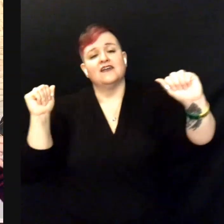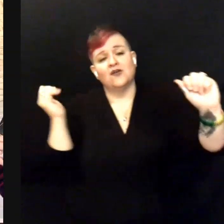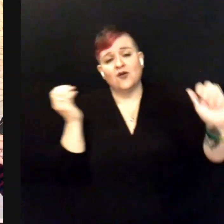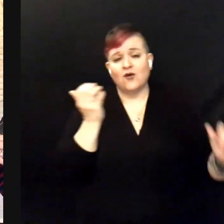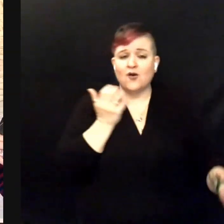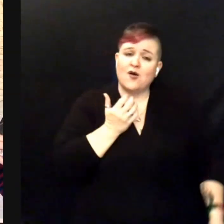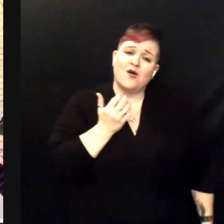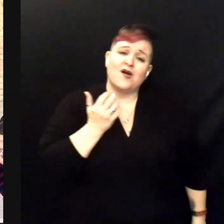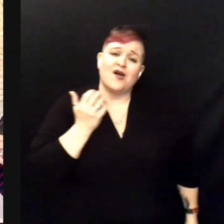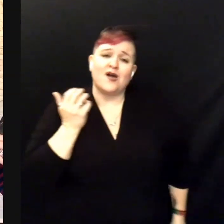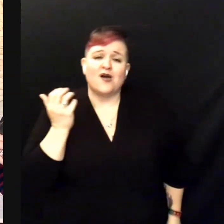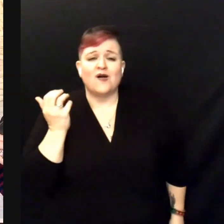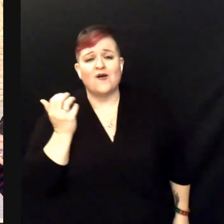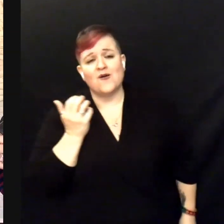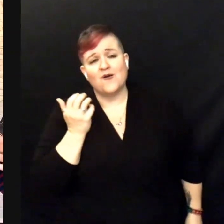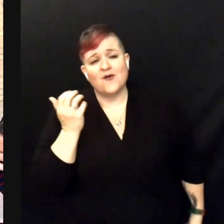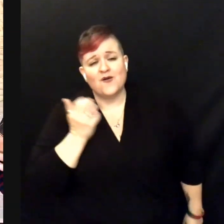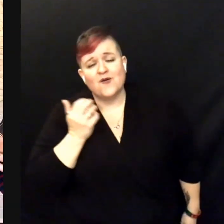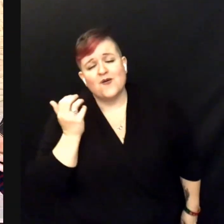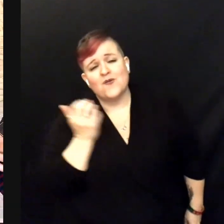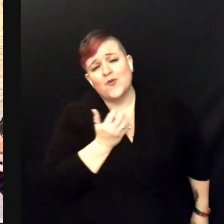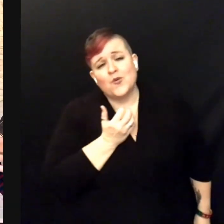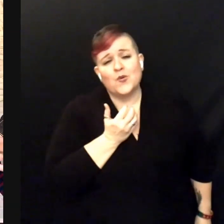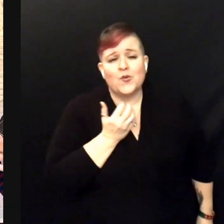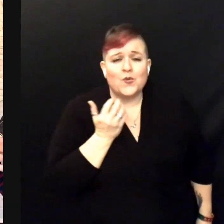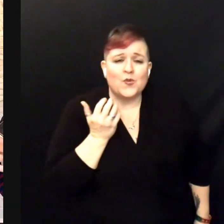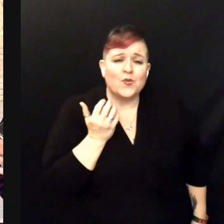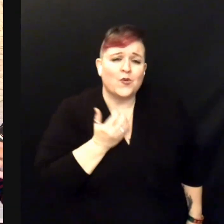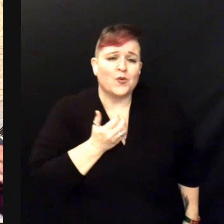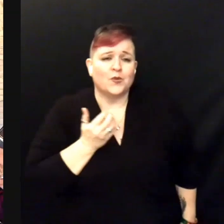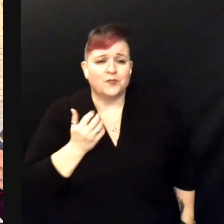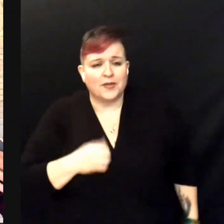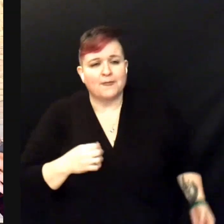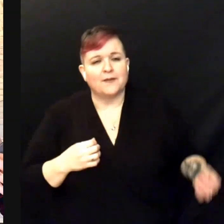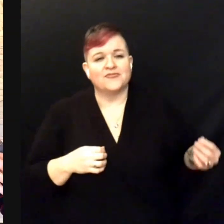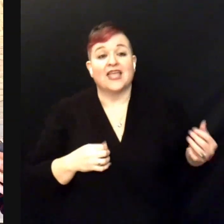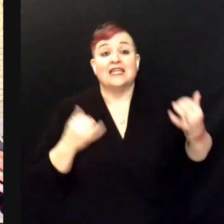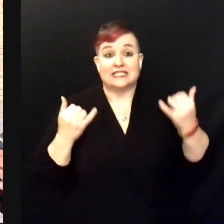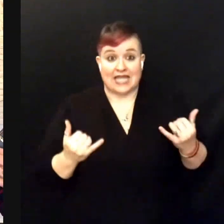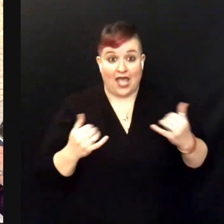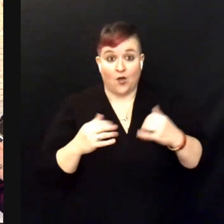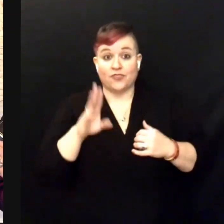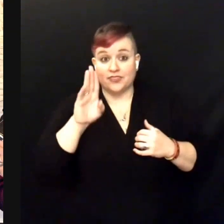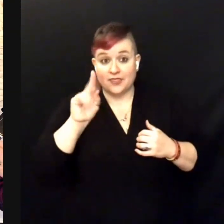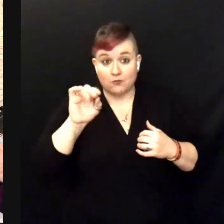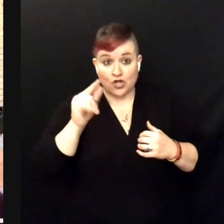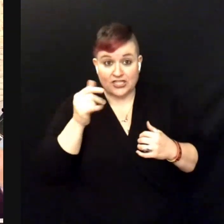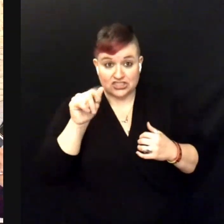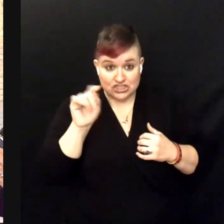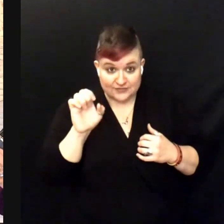Ooooooo Now, here is the bridge. So let's learn this part.